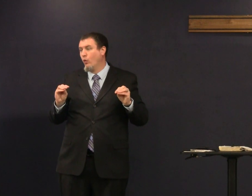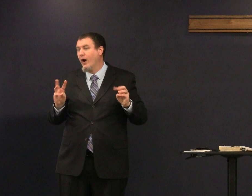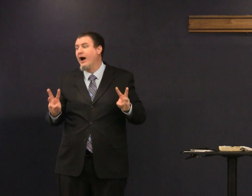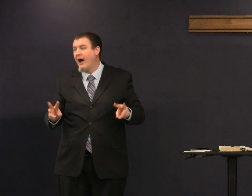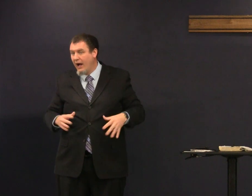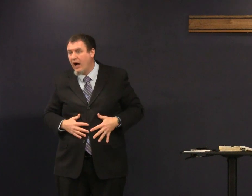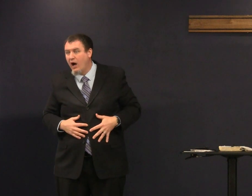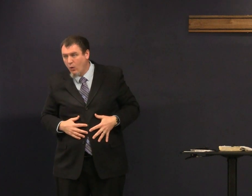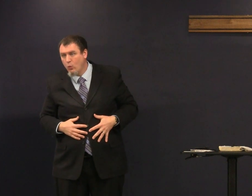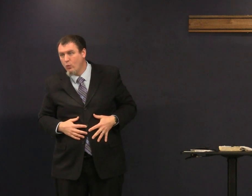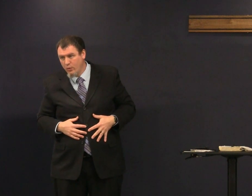wow